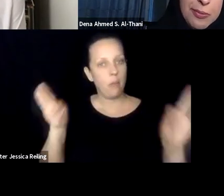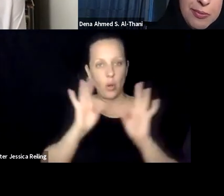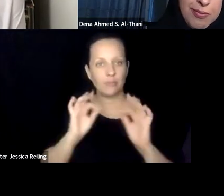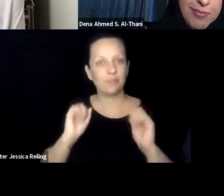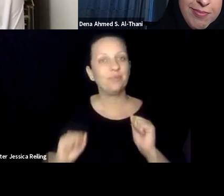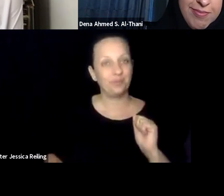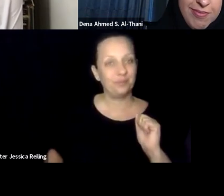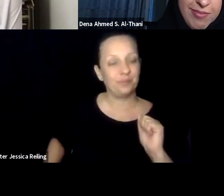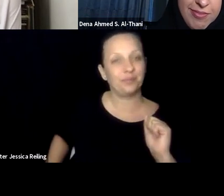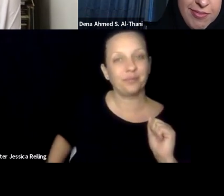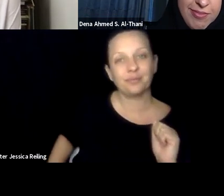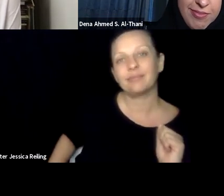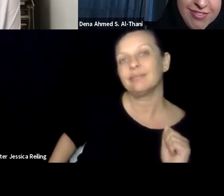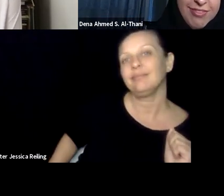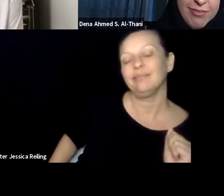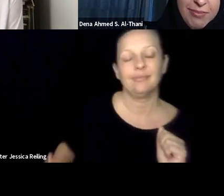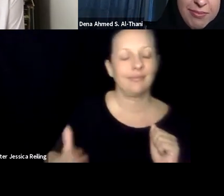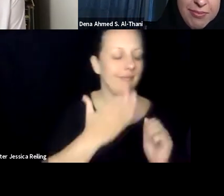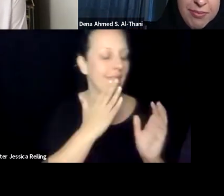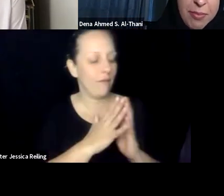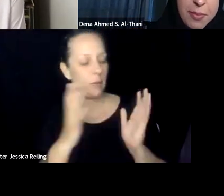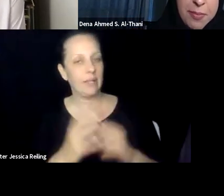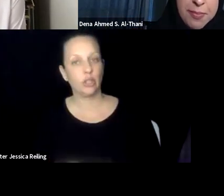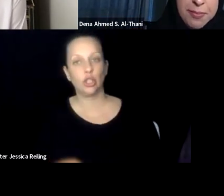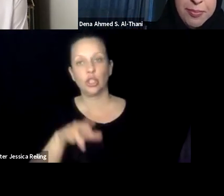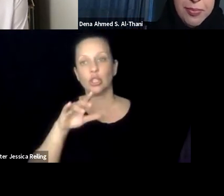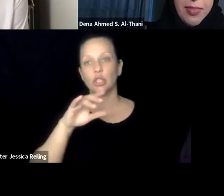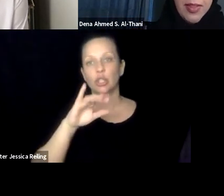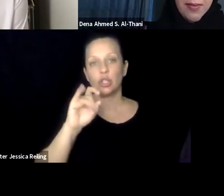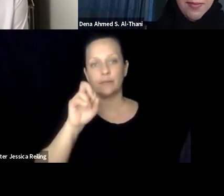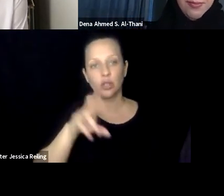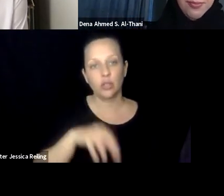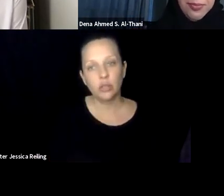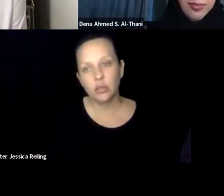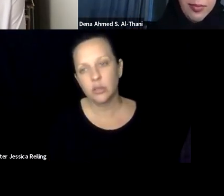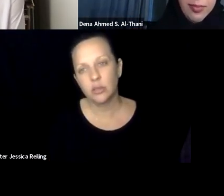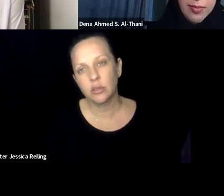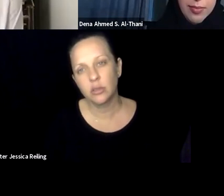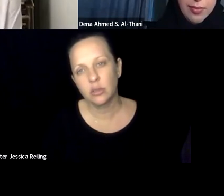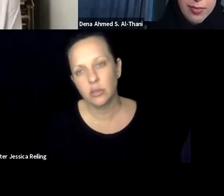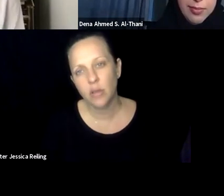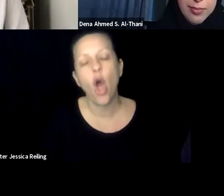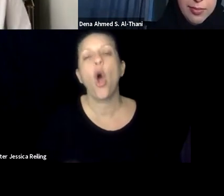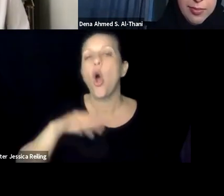And just putting it on support in the classes I think is extremely important. >> ALEJANDRO RODRIGUEZ ASCASO: T